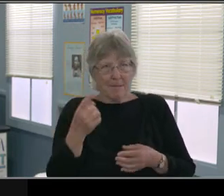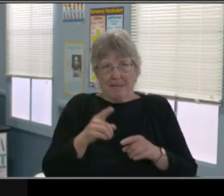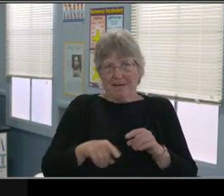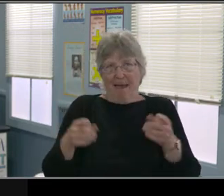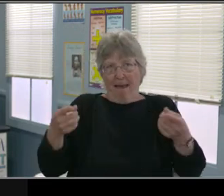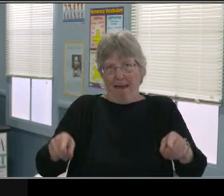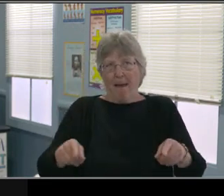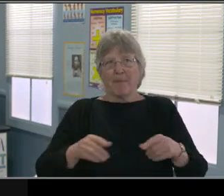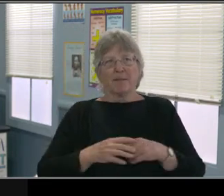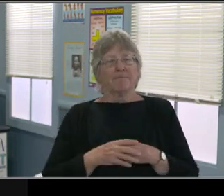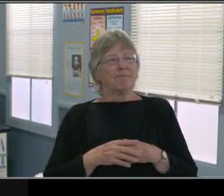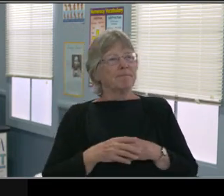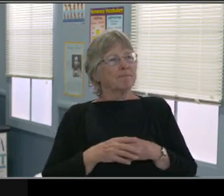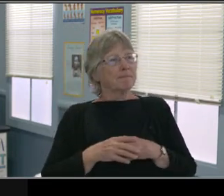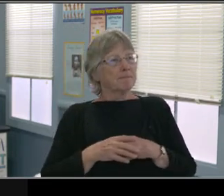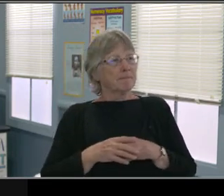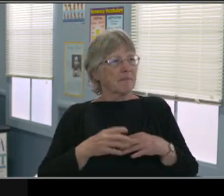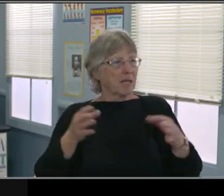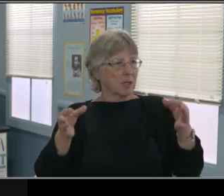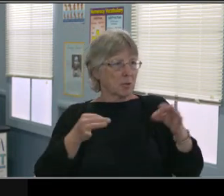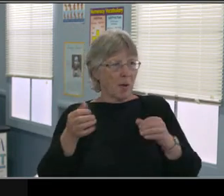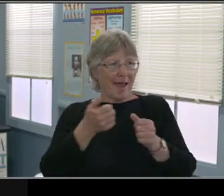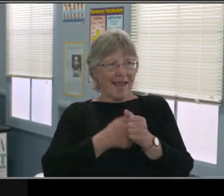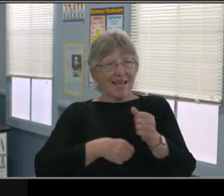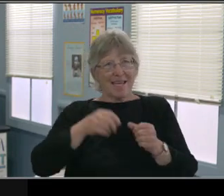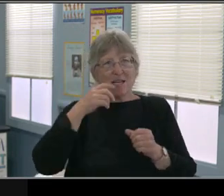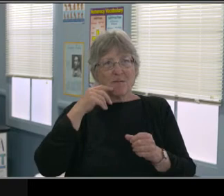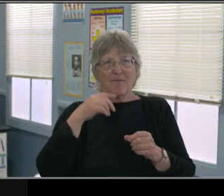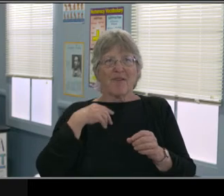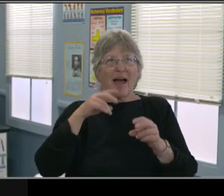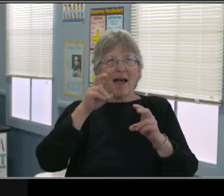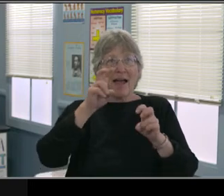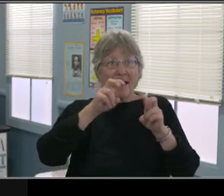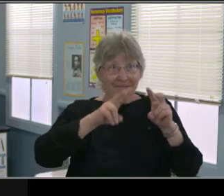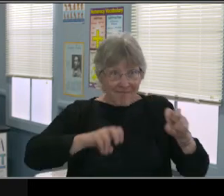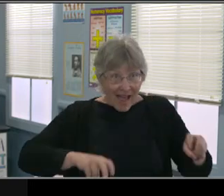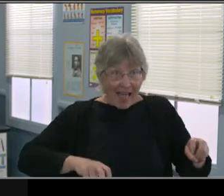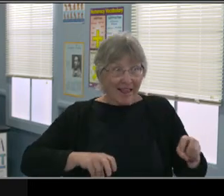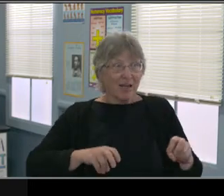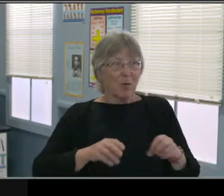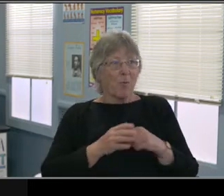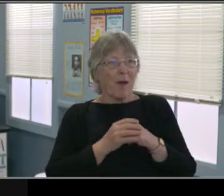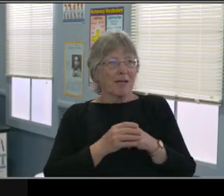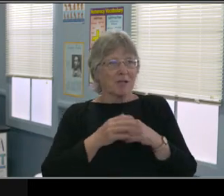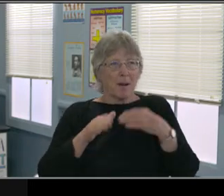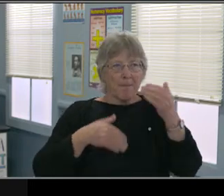should have and are happening since July. I know assessments are hard to do